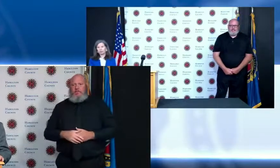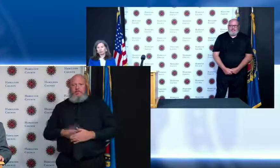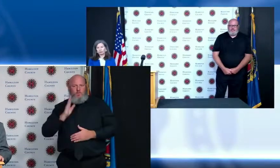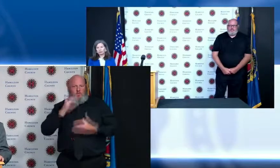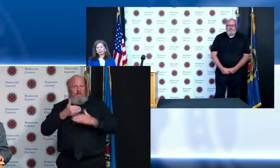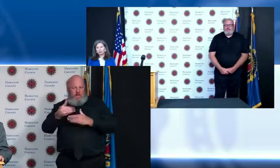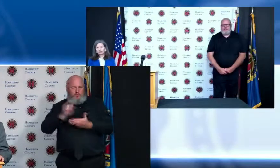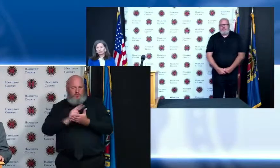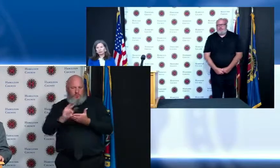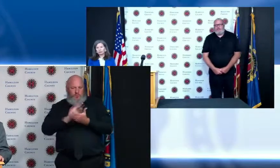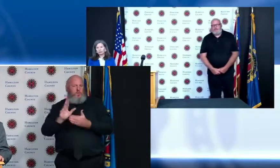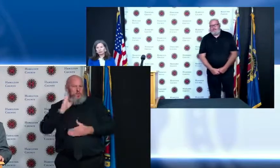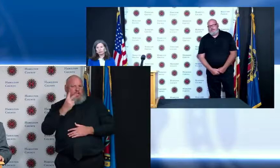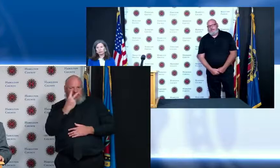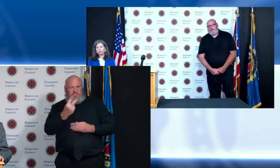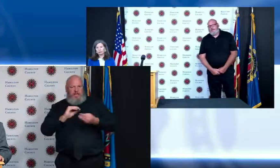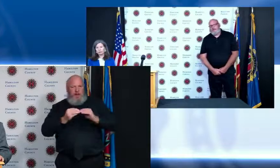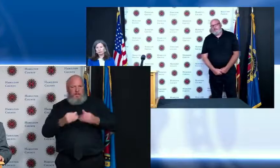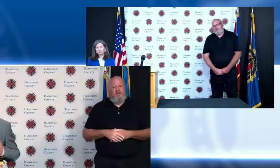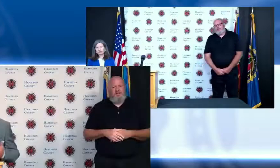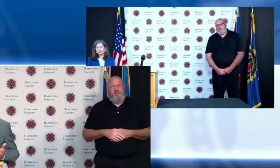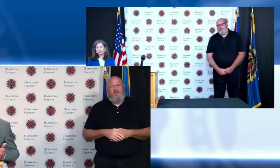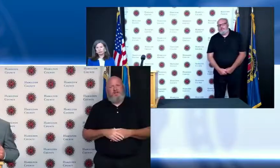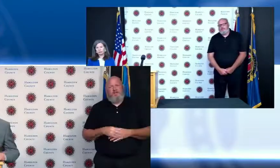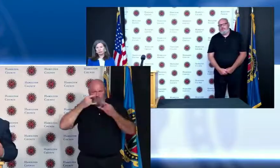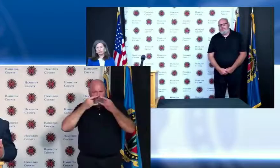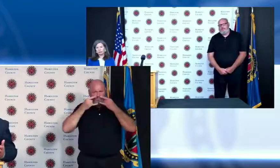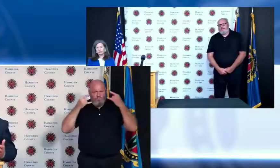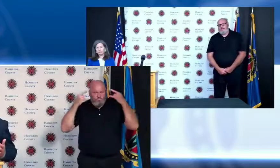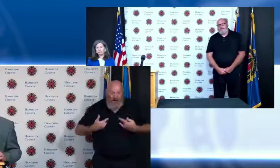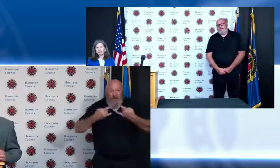to create an environment of social distancing wear a mask wear a mask